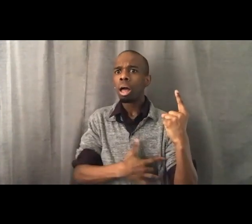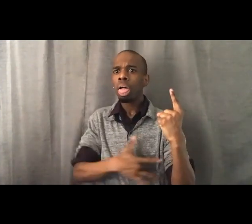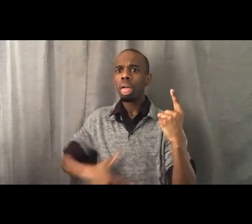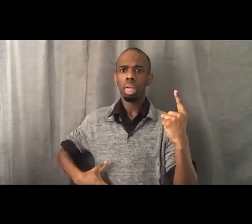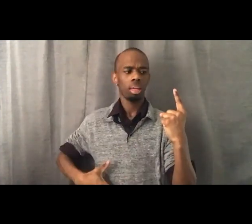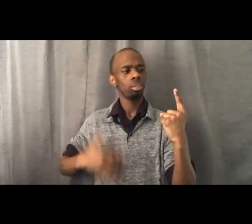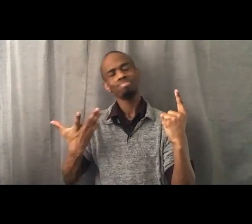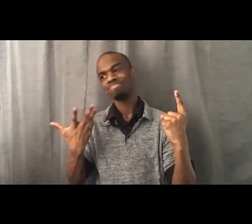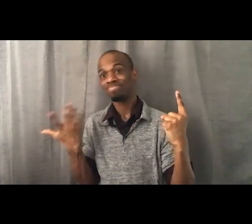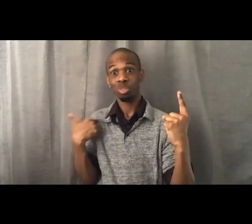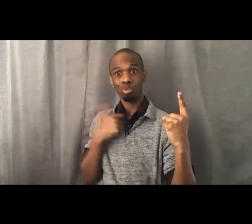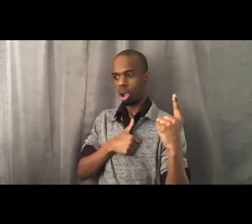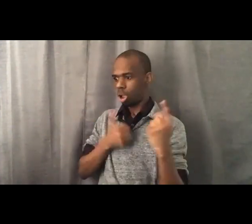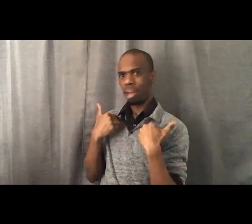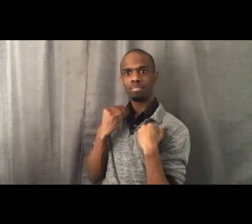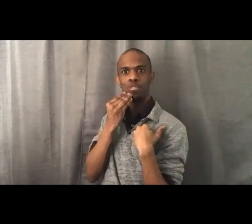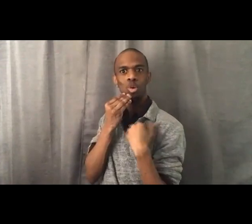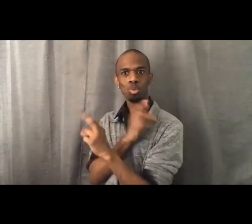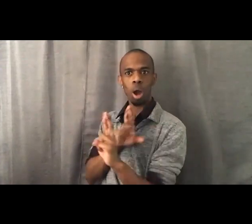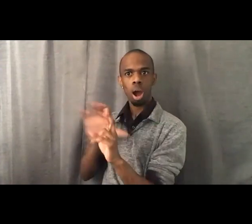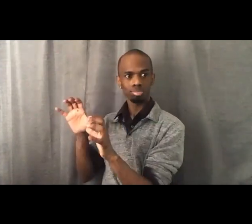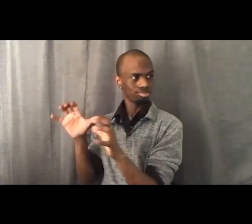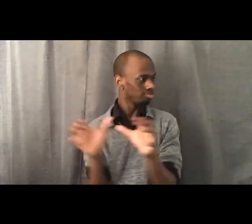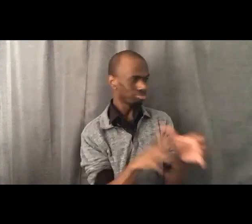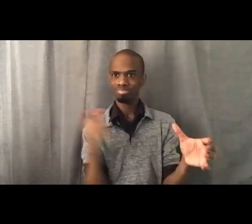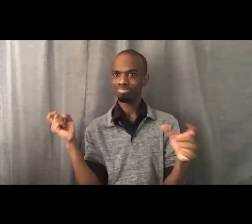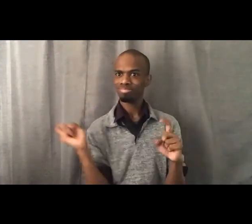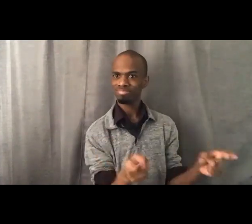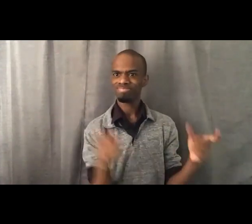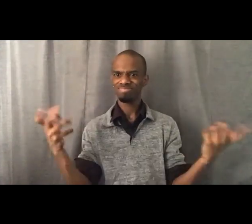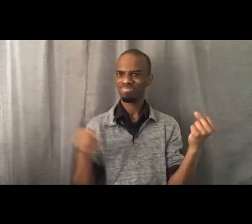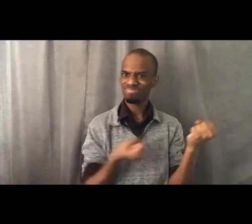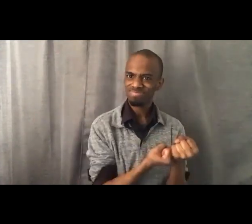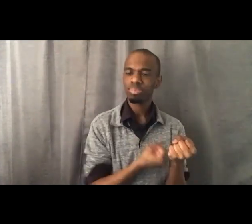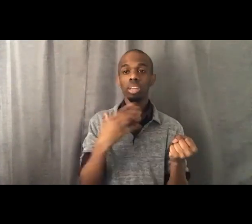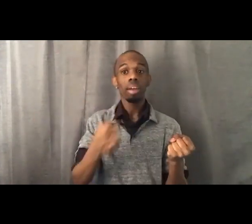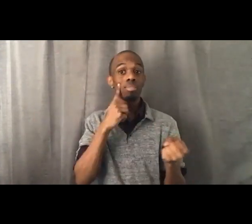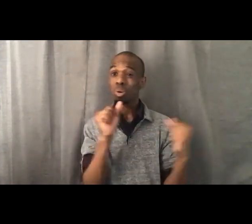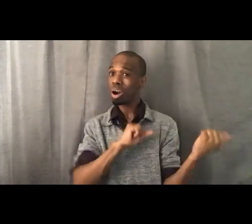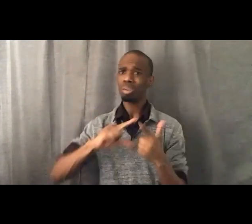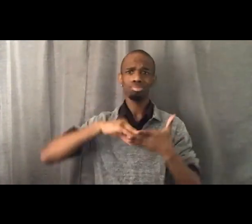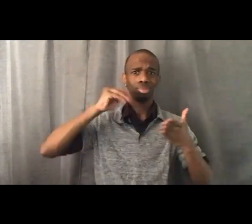And so students and even faculty, 'cause we gotta be real. Like some of our part-time faculty